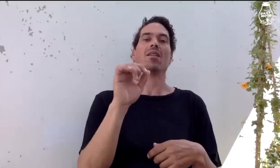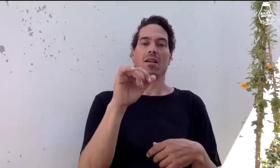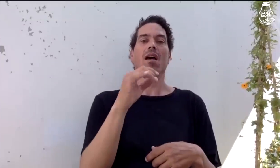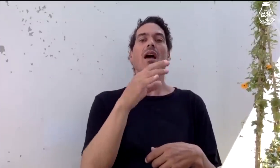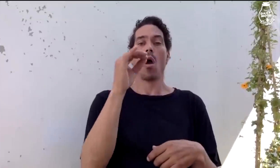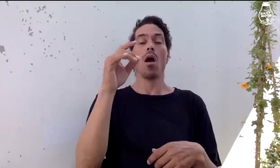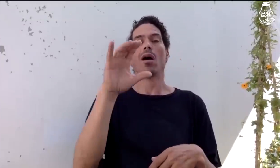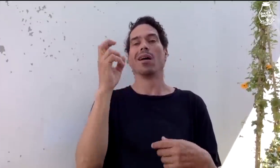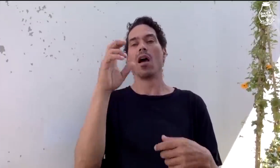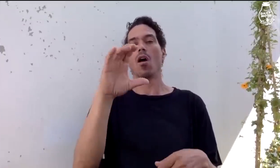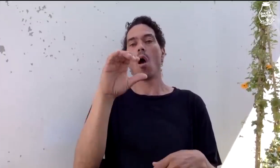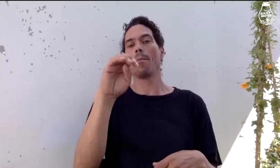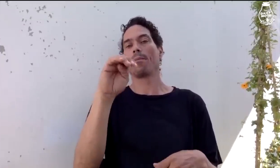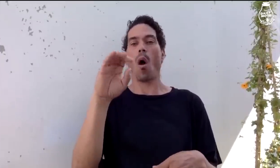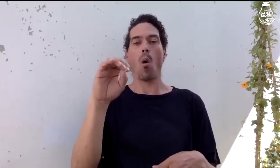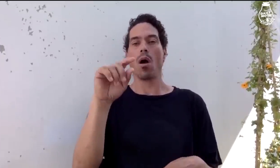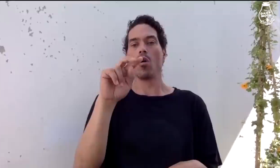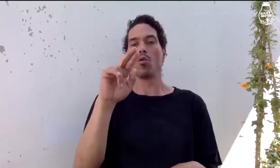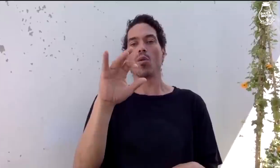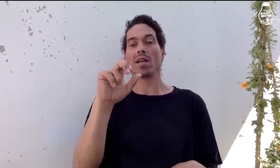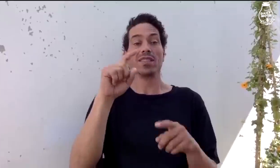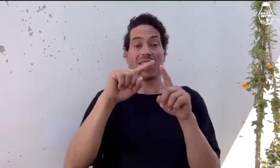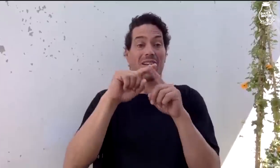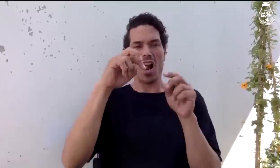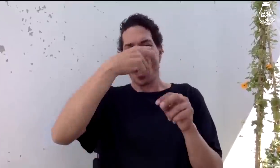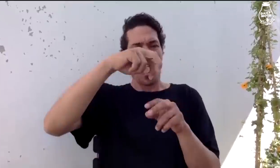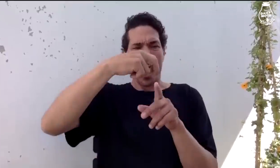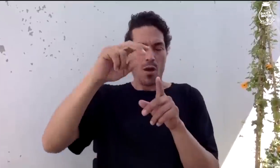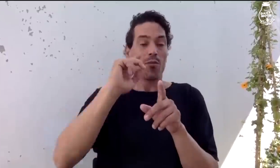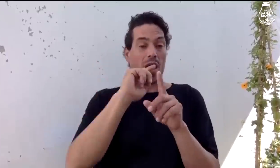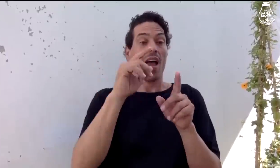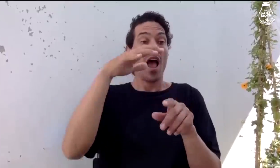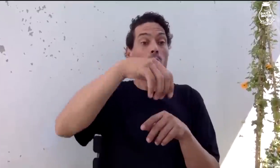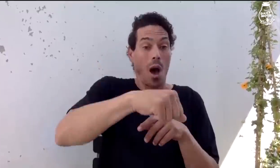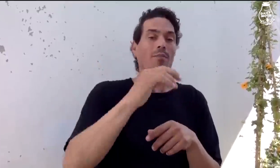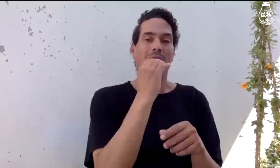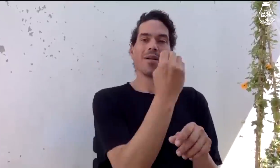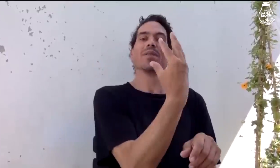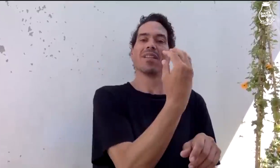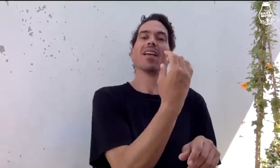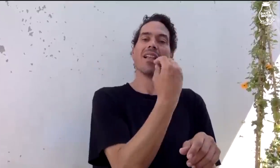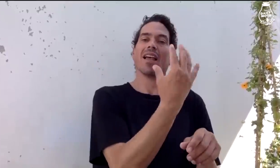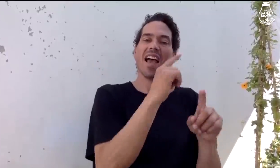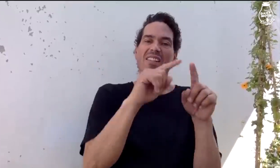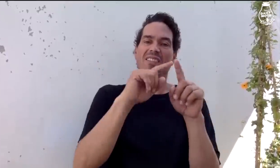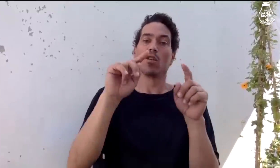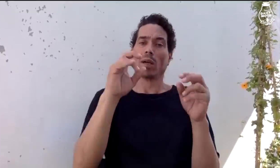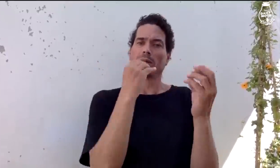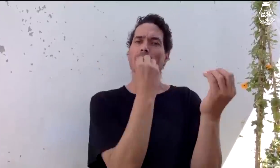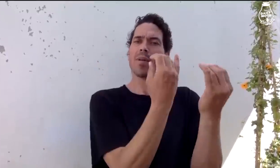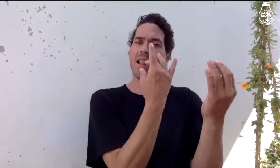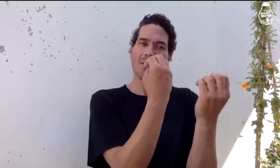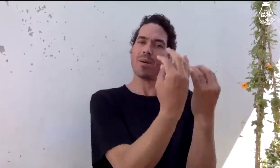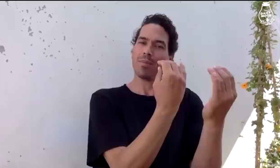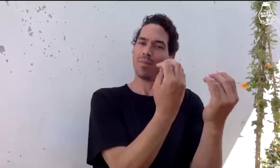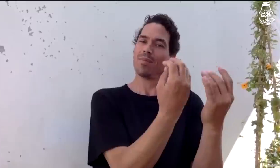Yeah, so with combo tricks and everything and then you make that grab, that name shows up on the screen.